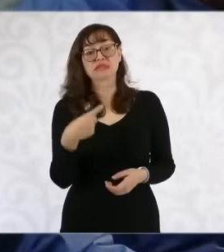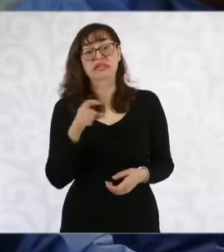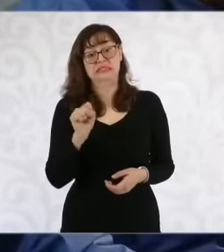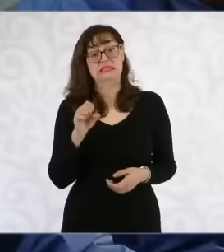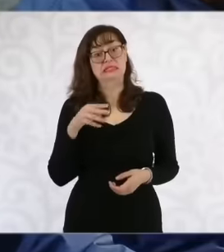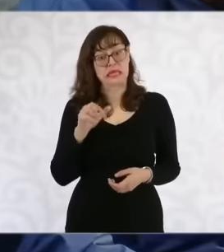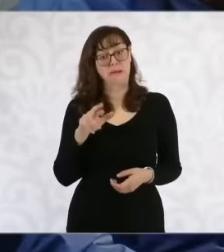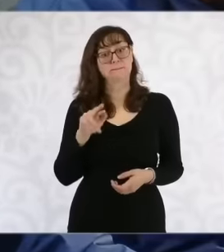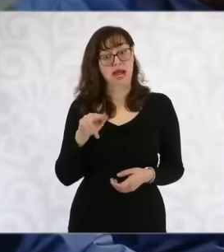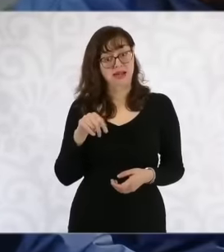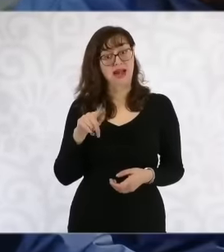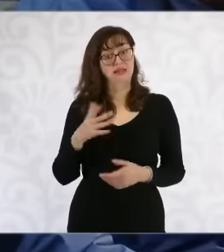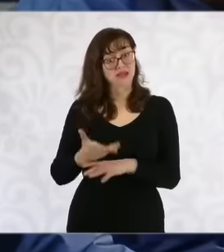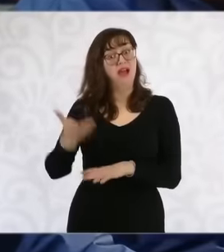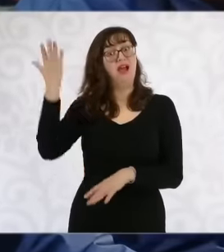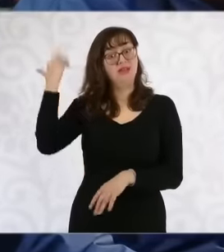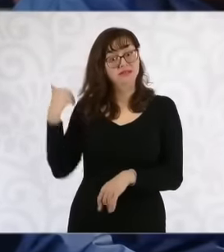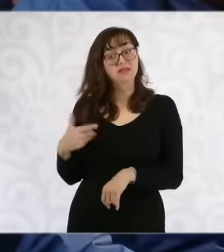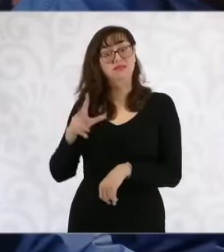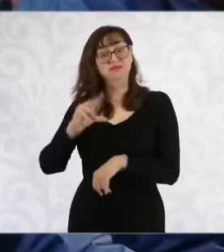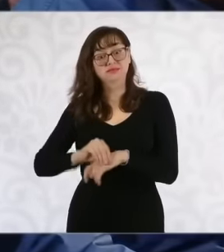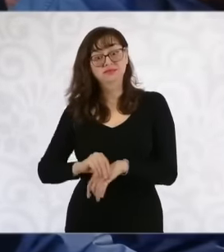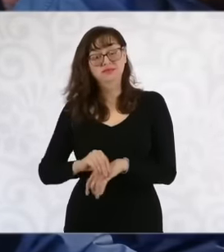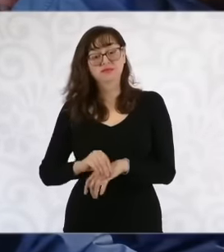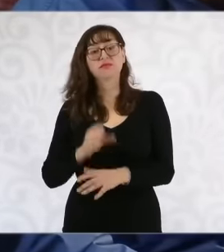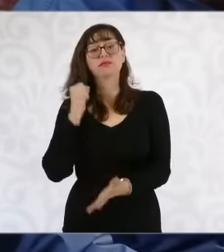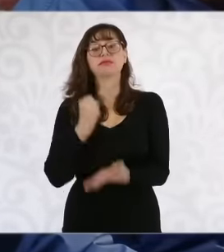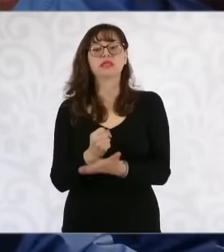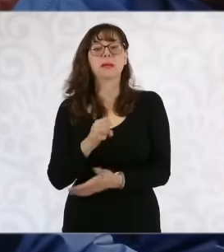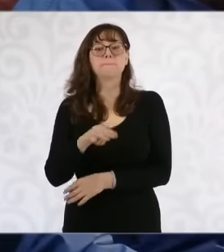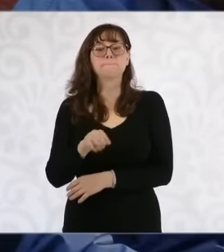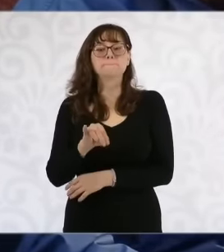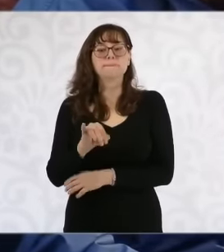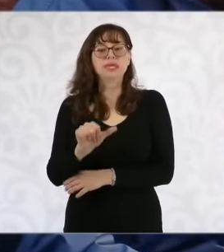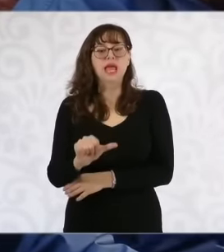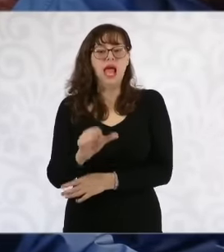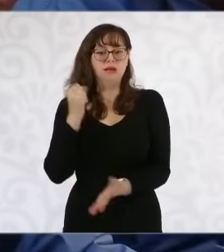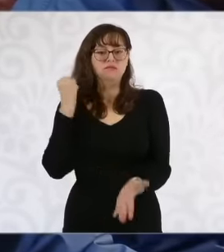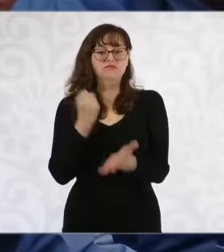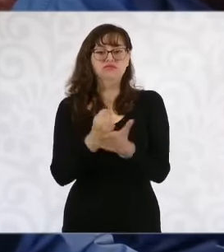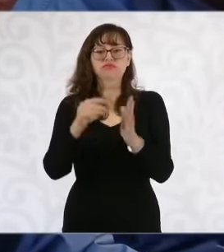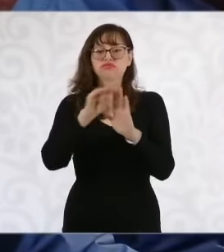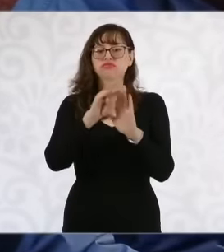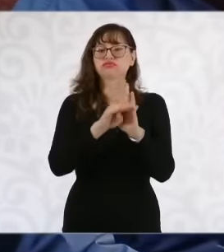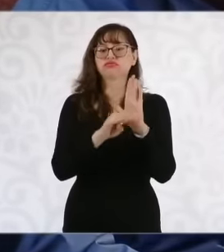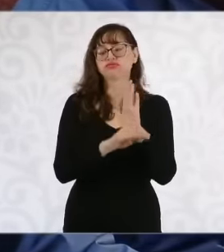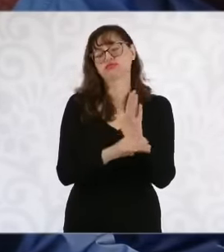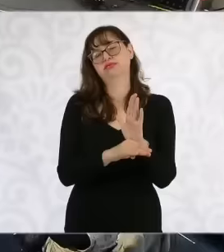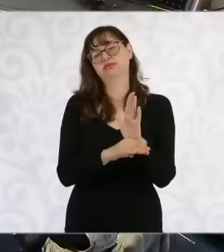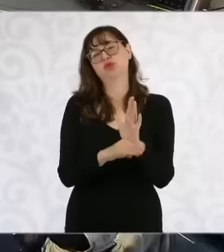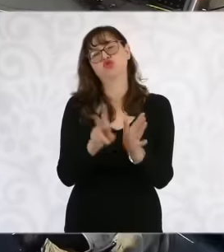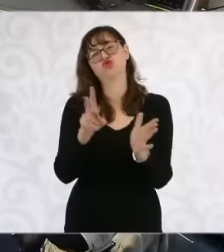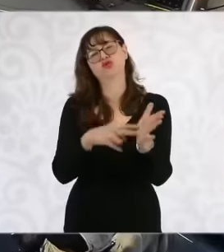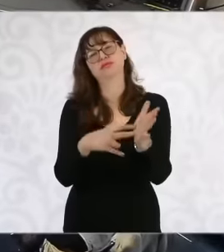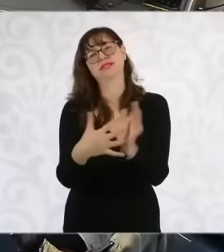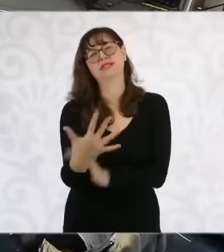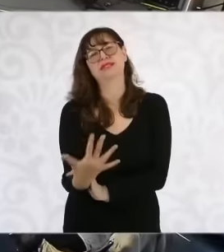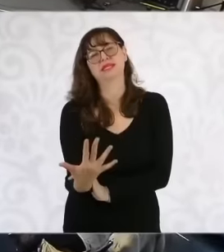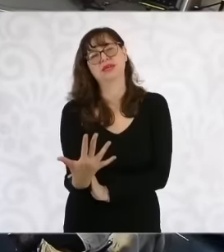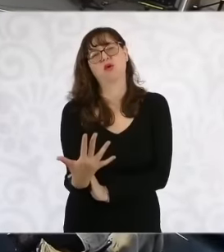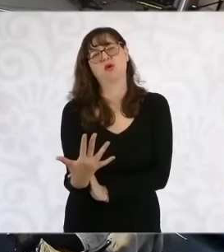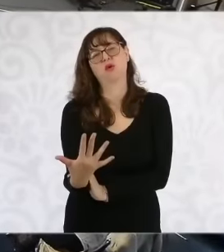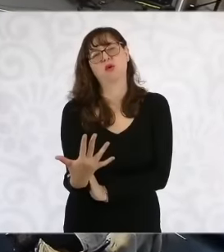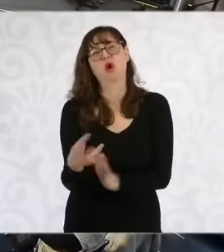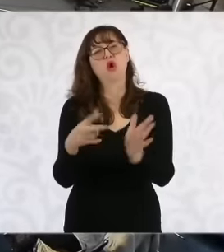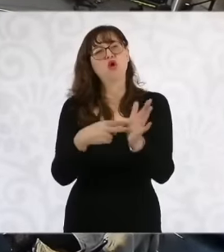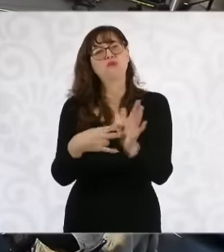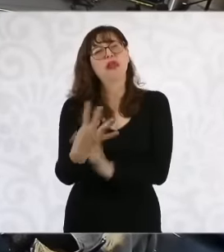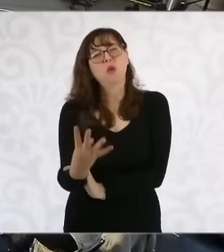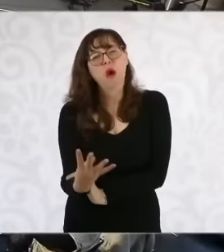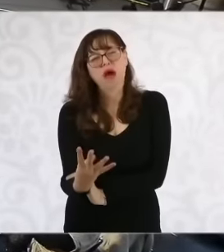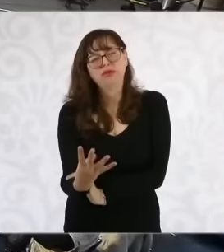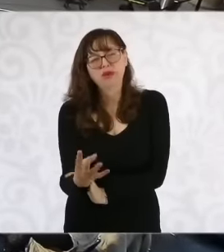there are still buildings from 2005, except for mine, there are several buildings from 2005 and 2004. Yes, it